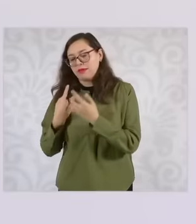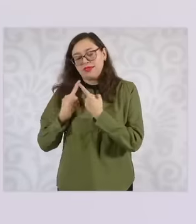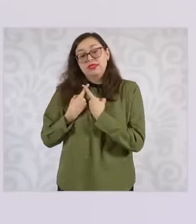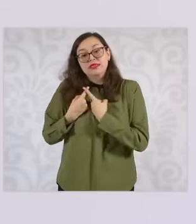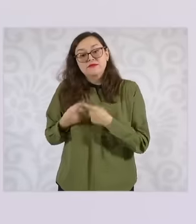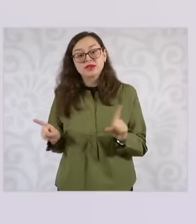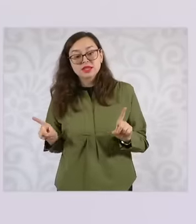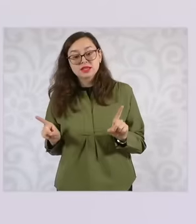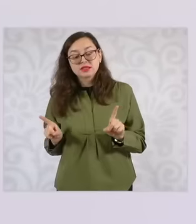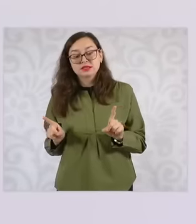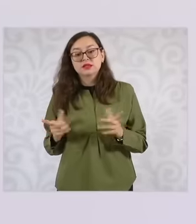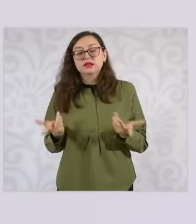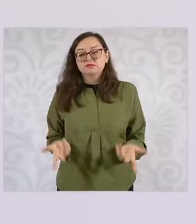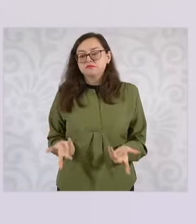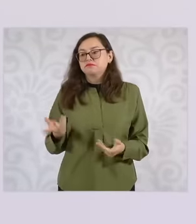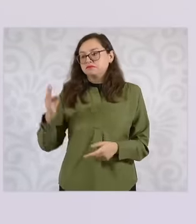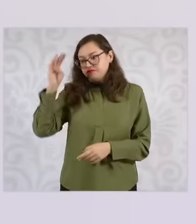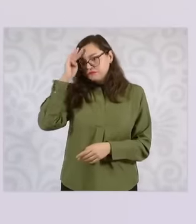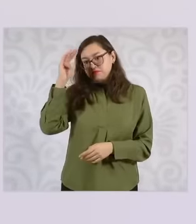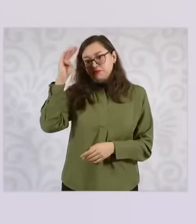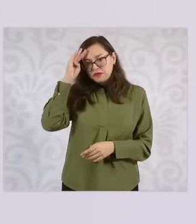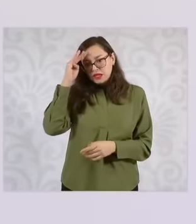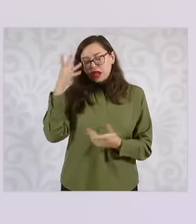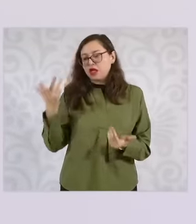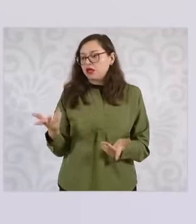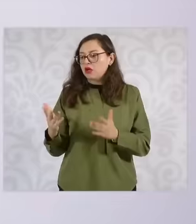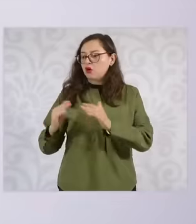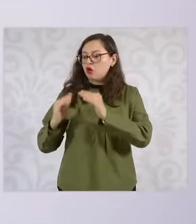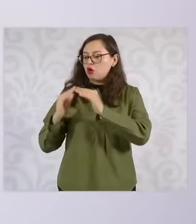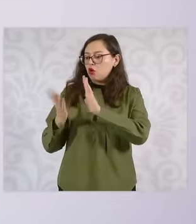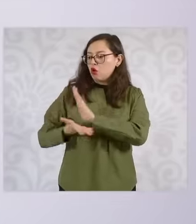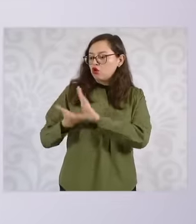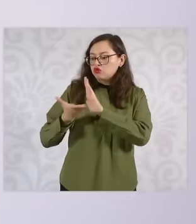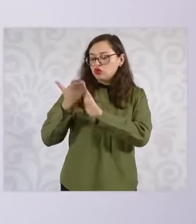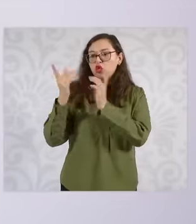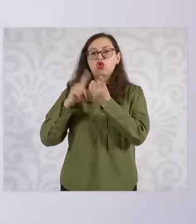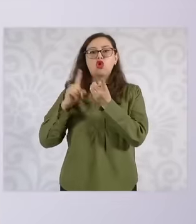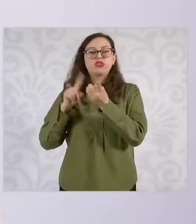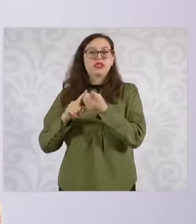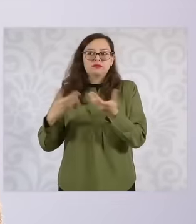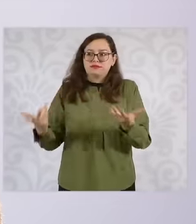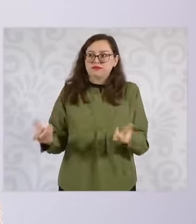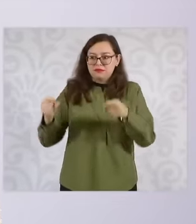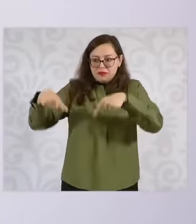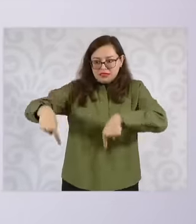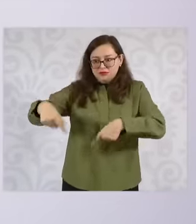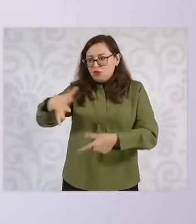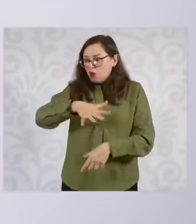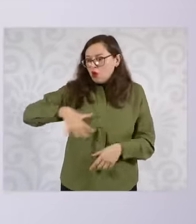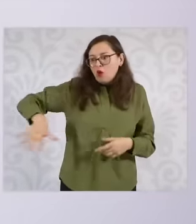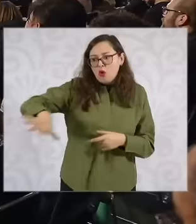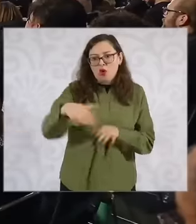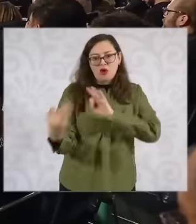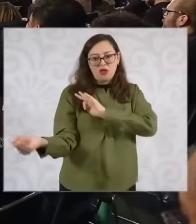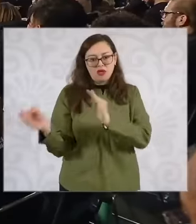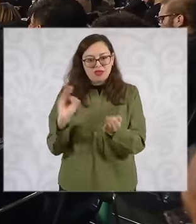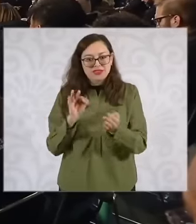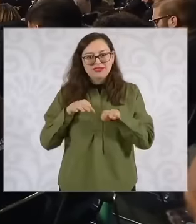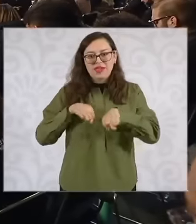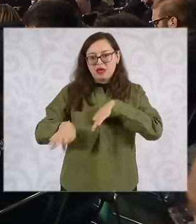housing units are built close to workplaces where there are services eh where there is access